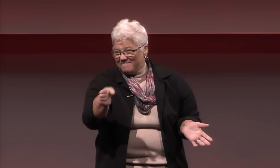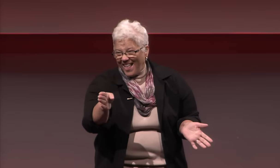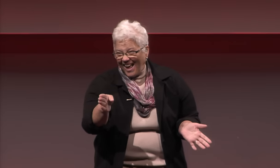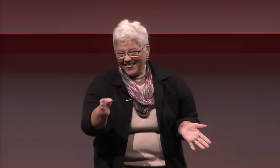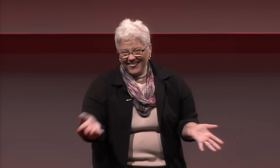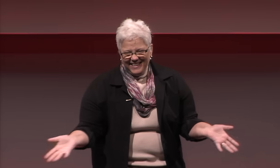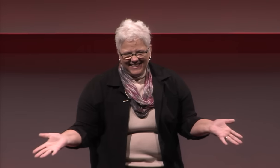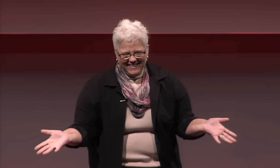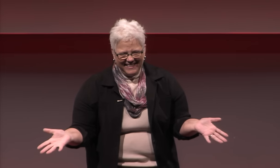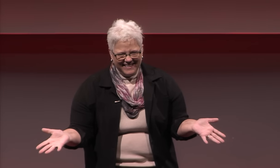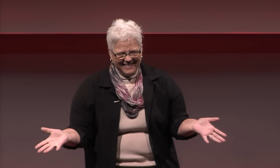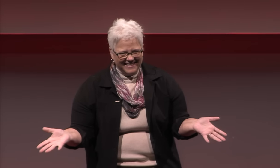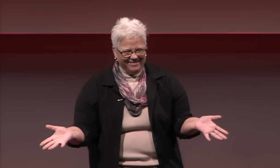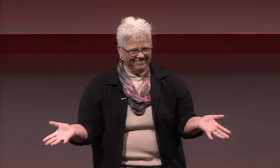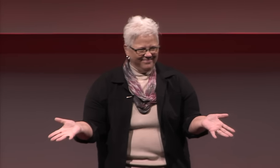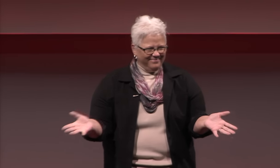We can be really blunt.